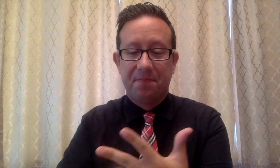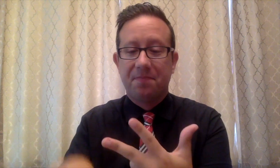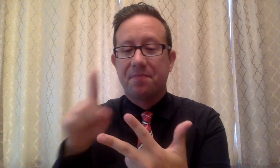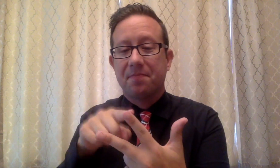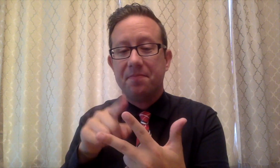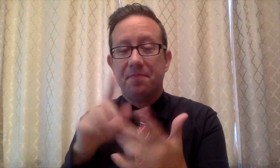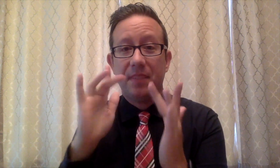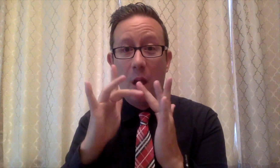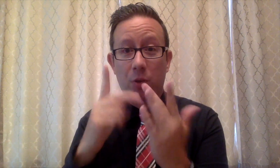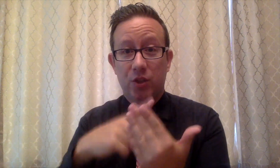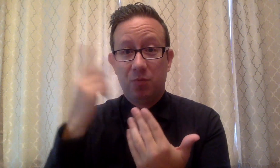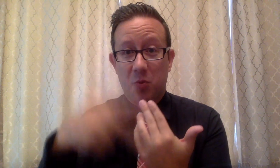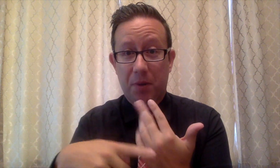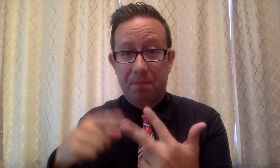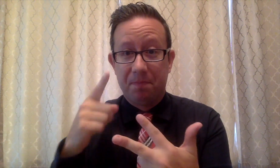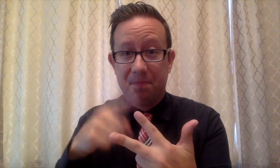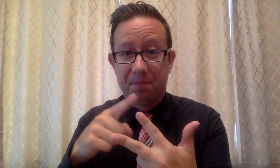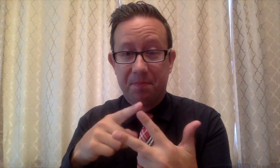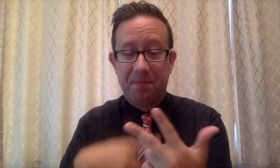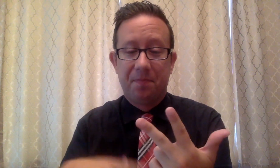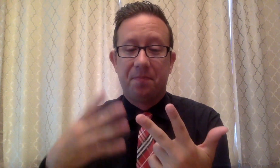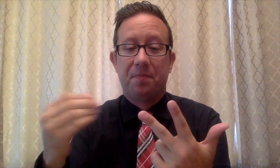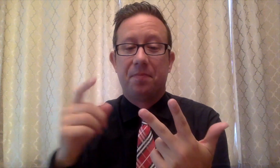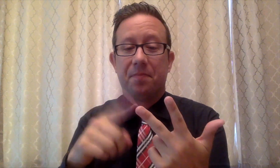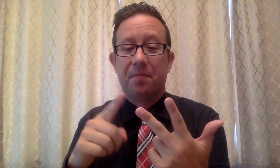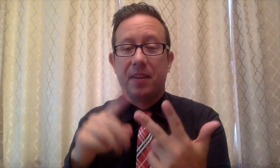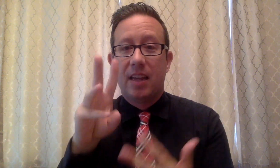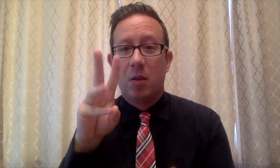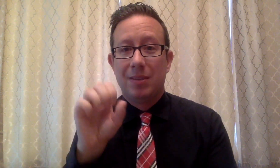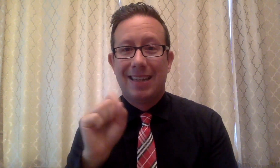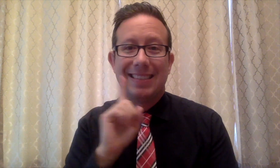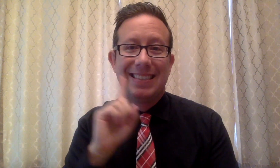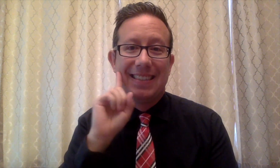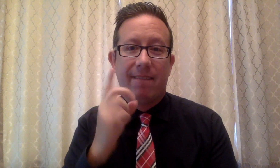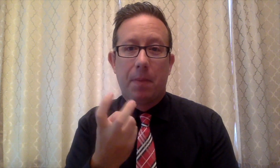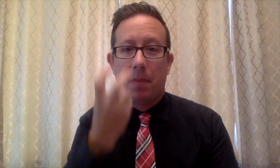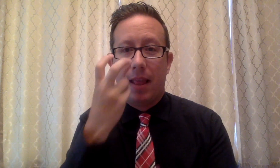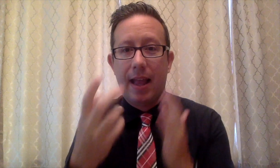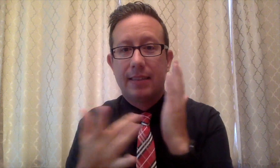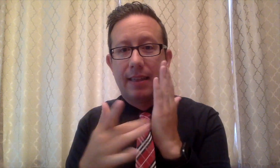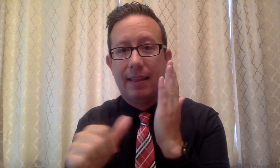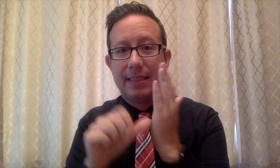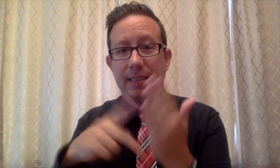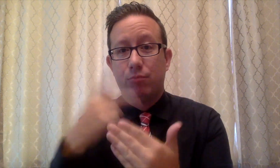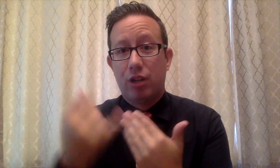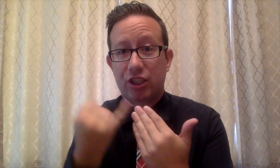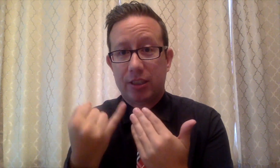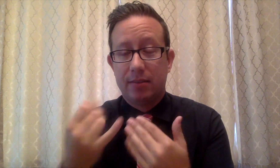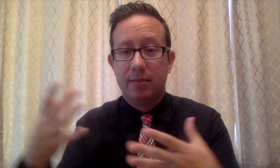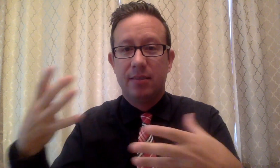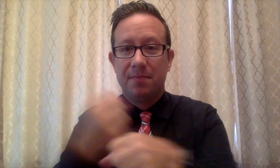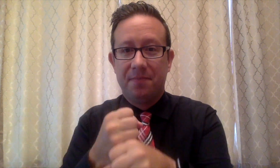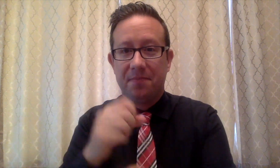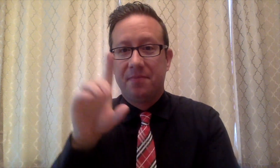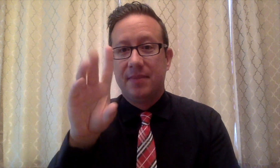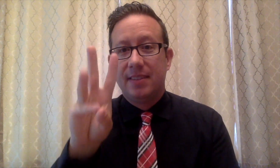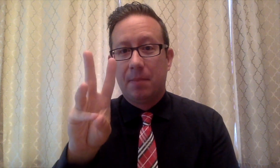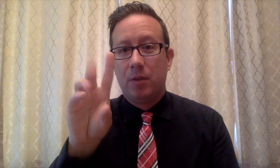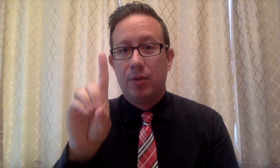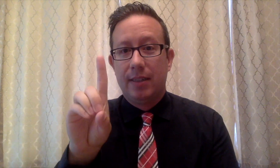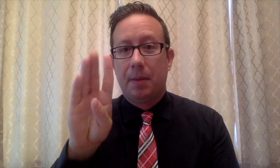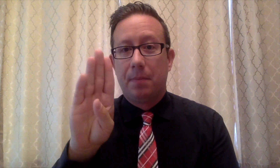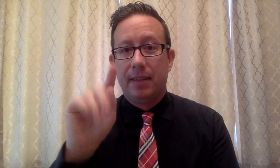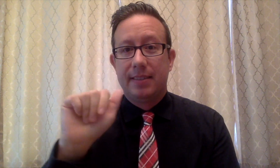the Outreach Program, and the Wisconsin Deafblind Technical Assistance Project (WDBTAP).